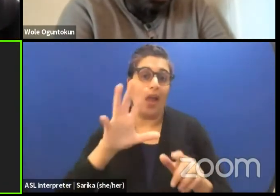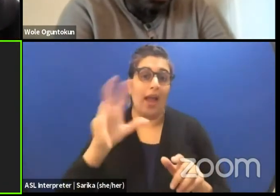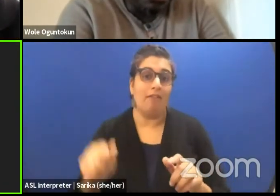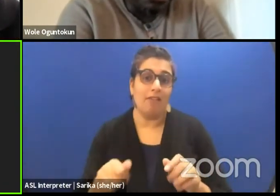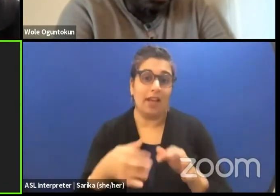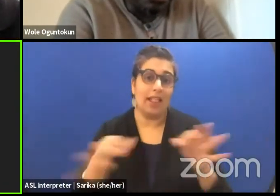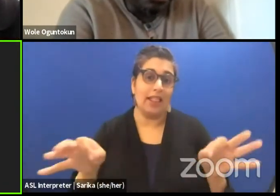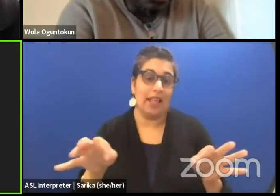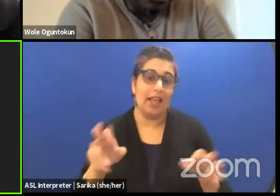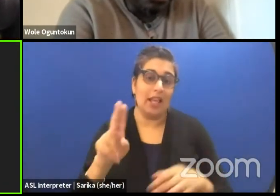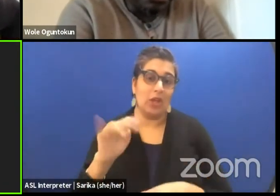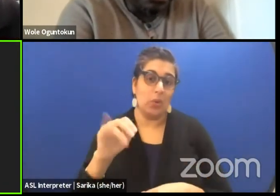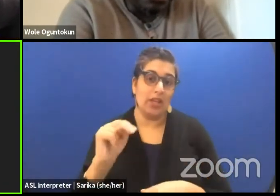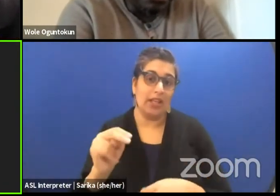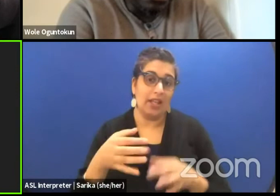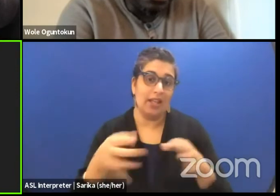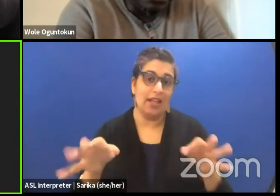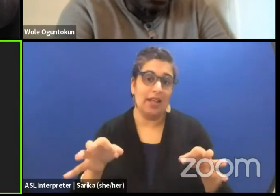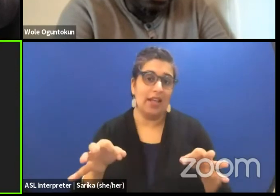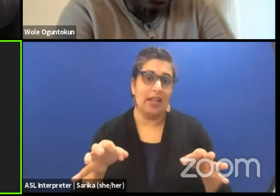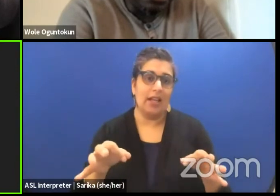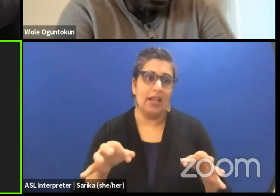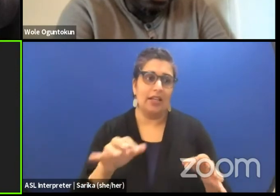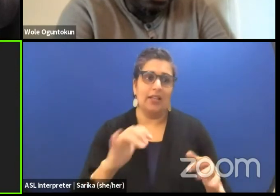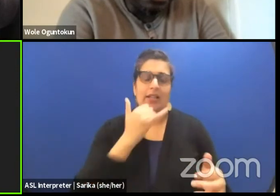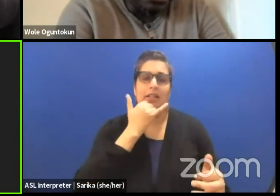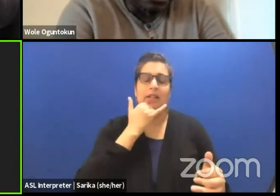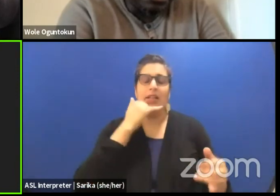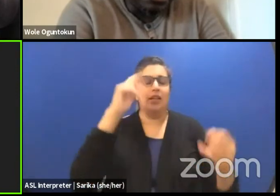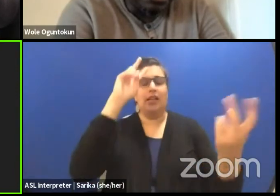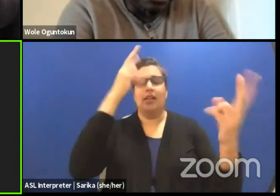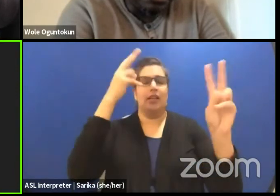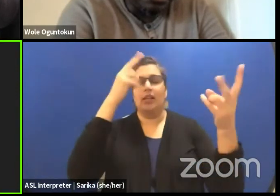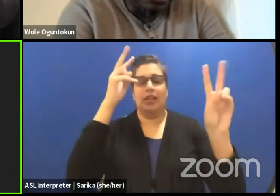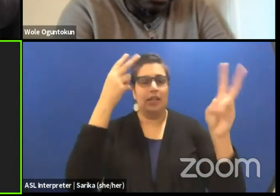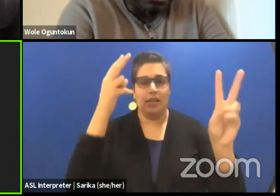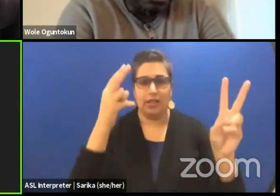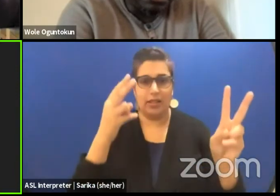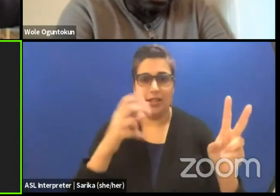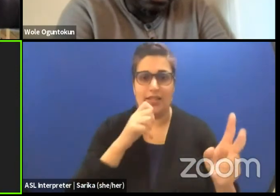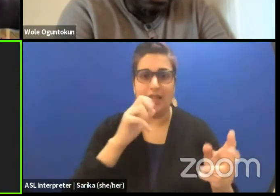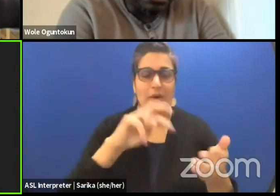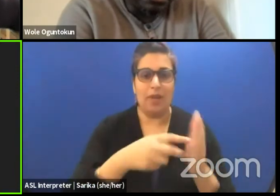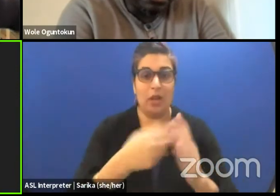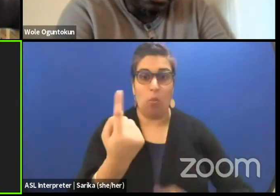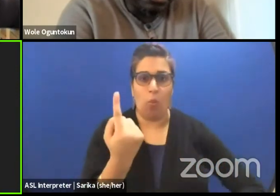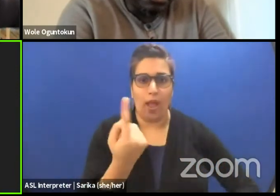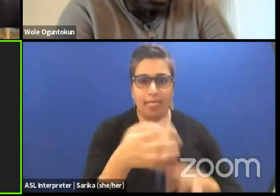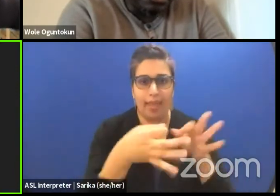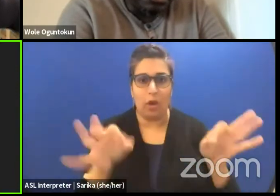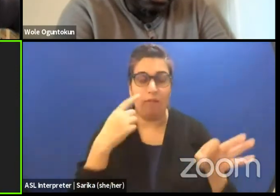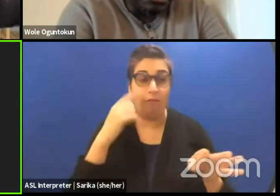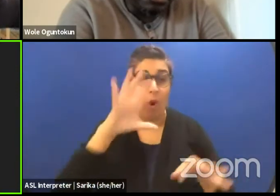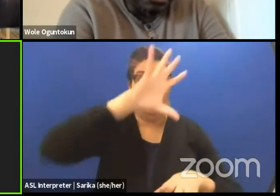and wrote saying he or she or they don't mean one language only for the entire African Union,